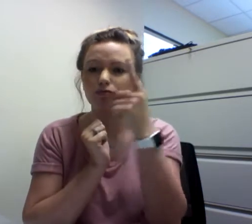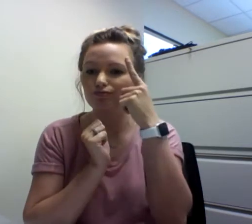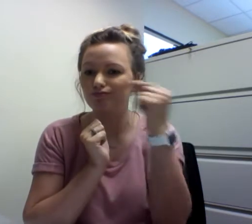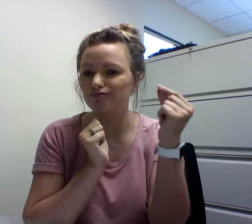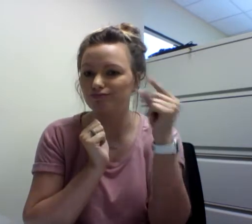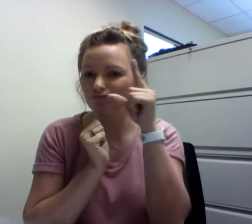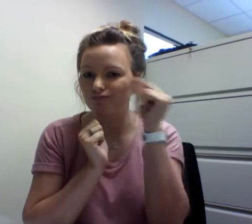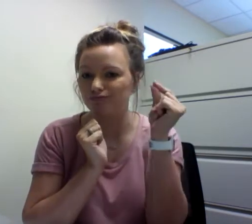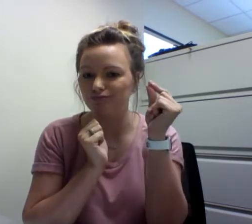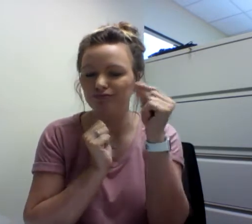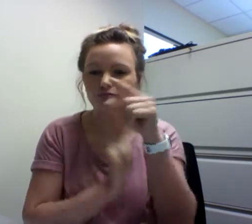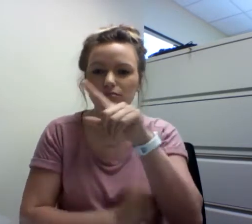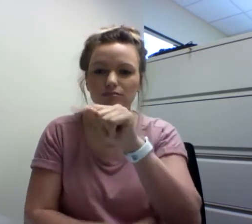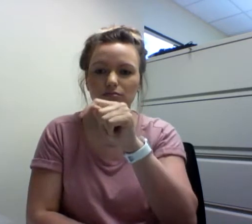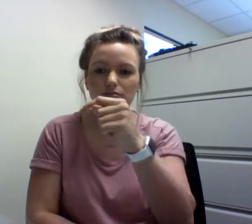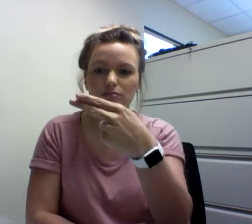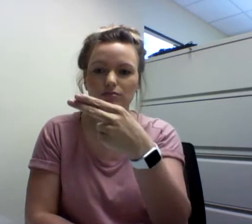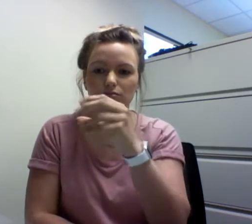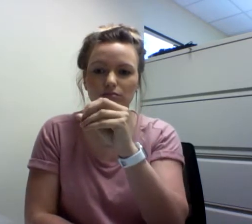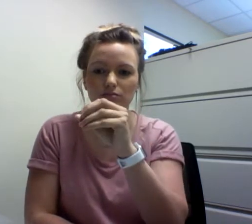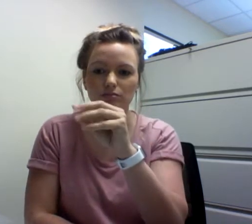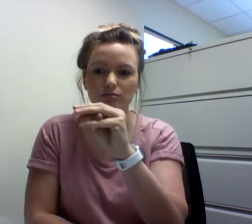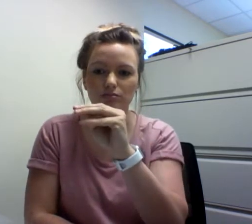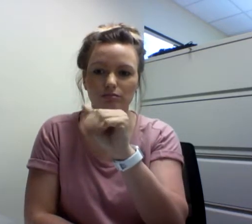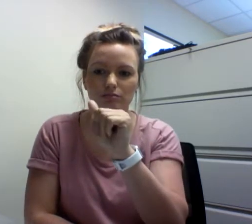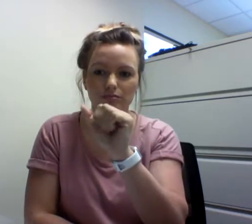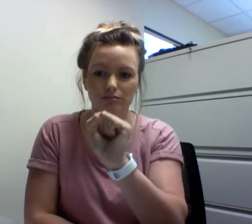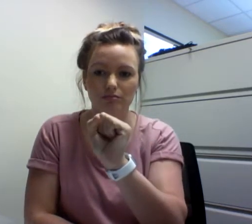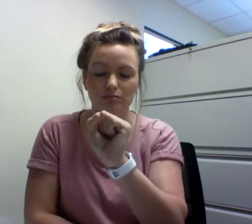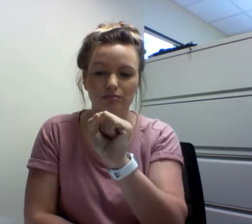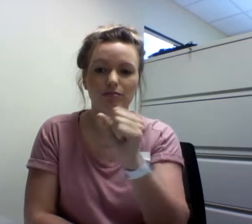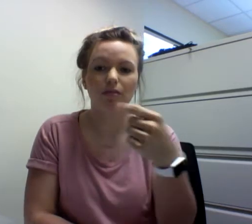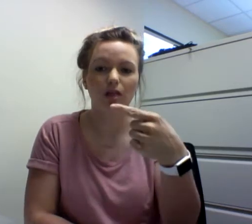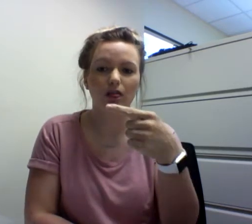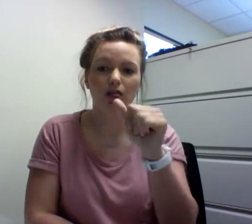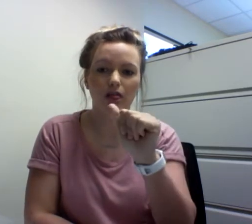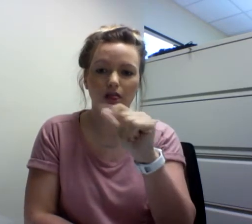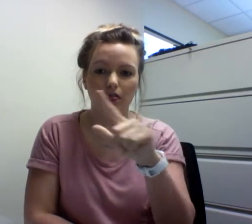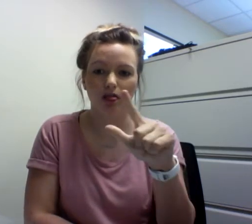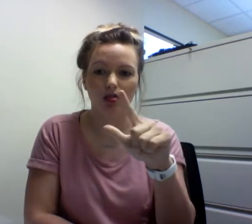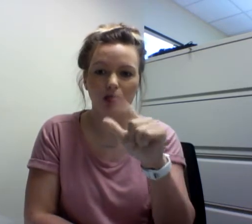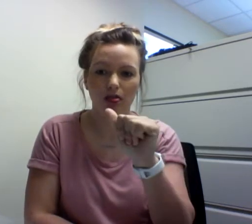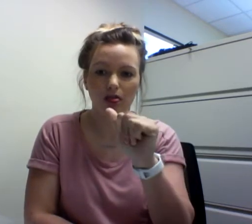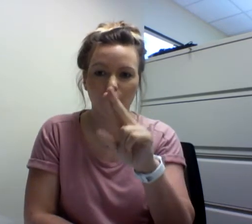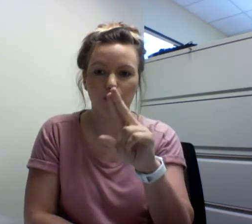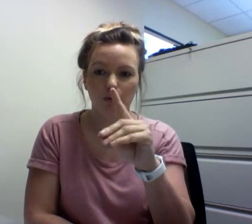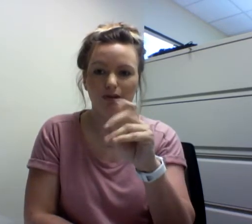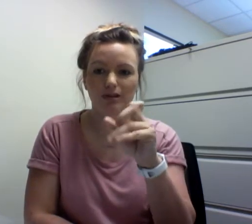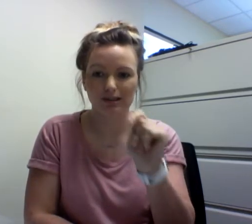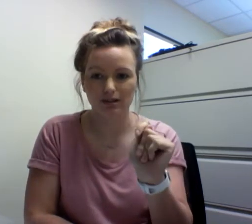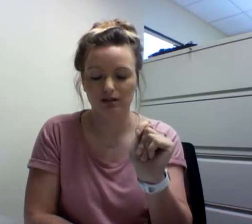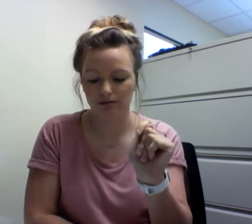who came to America to help set up the first Deaf school in Hartford, Connecticut with Thomas Gallaudet.